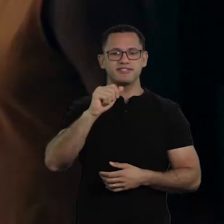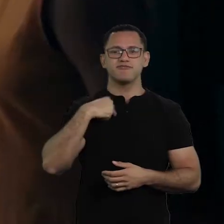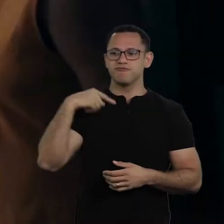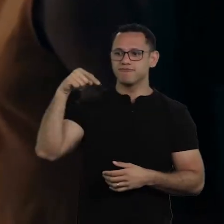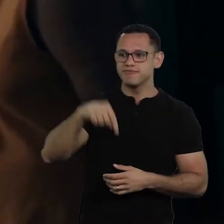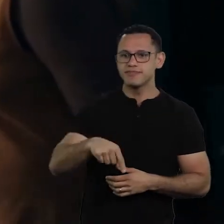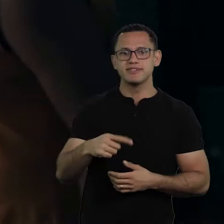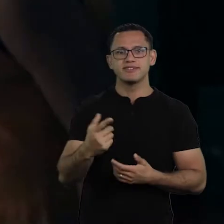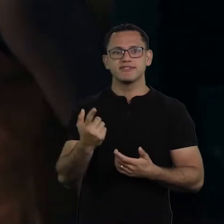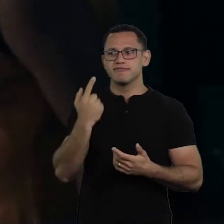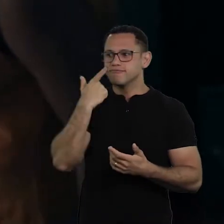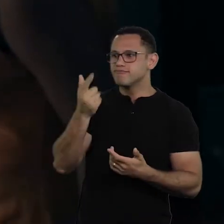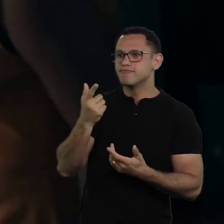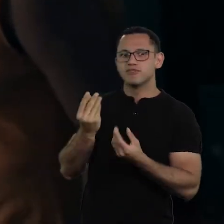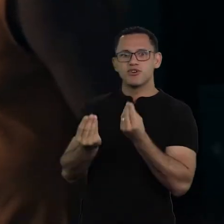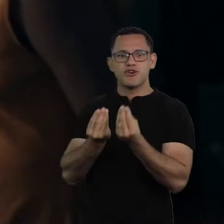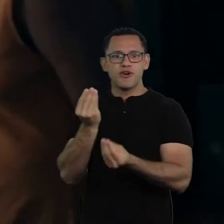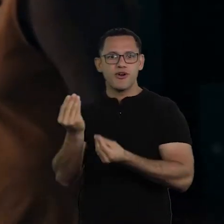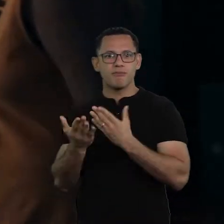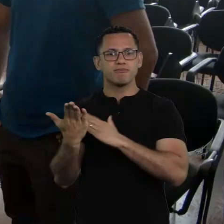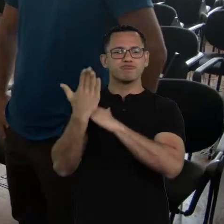to pave my way. Of course.